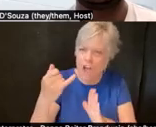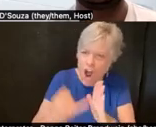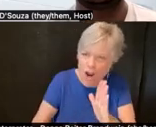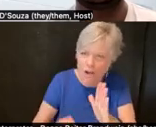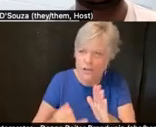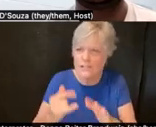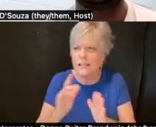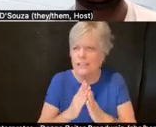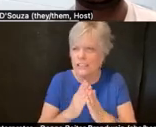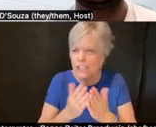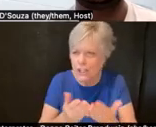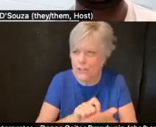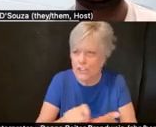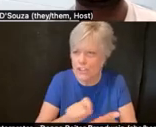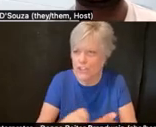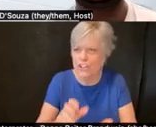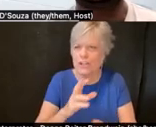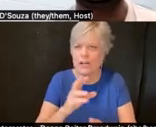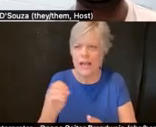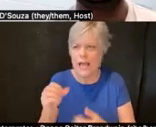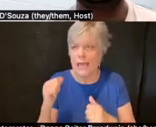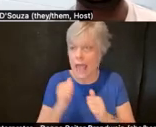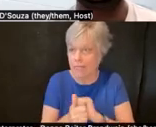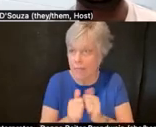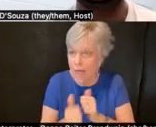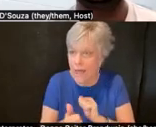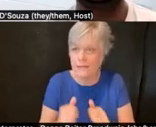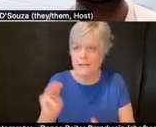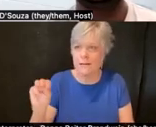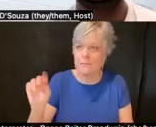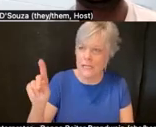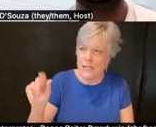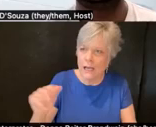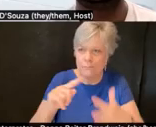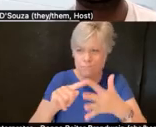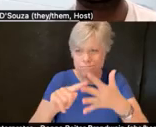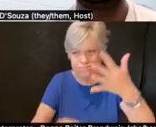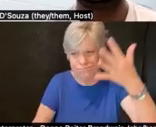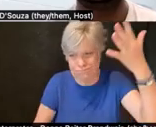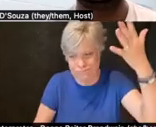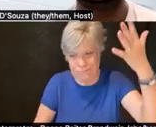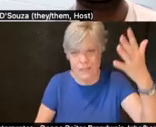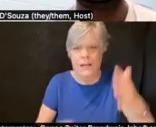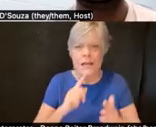and athletics and media and a million examples is the journal "Word Gathering,"